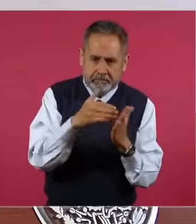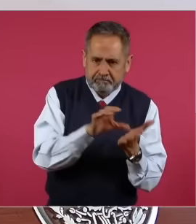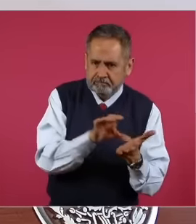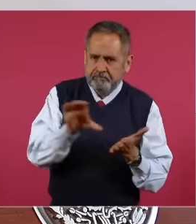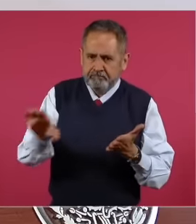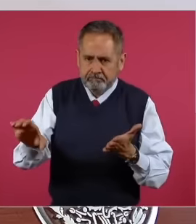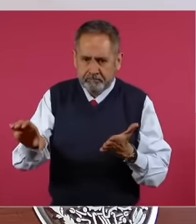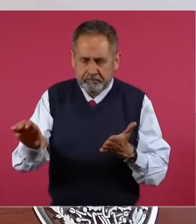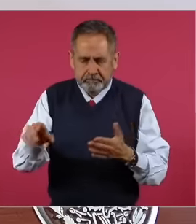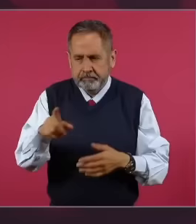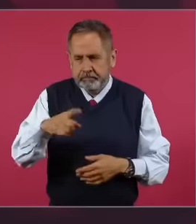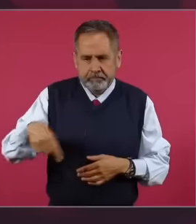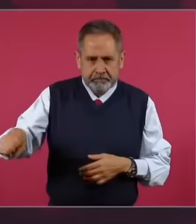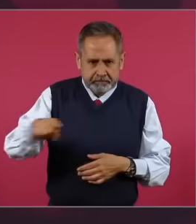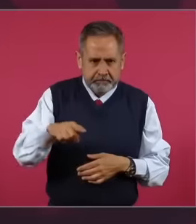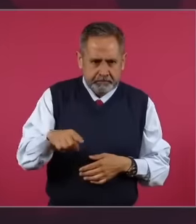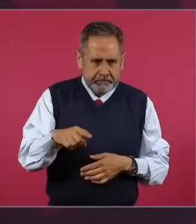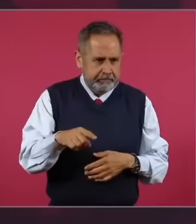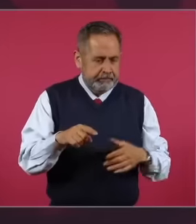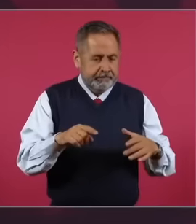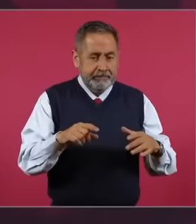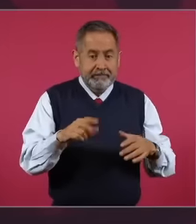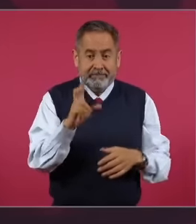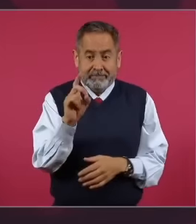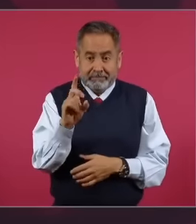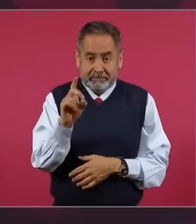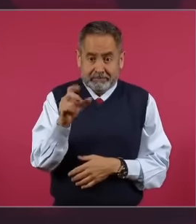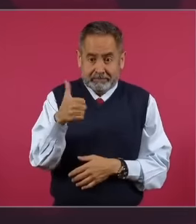7000 million pesos